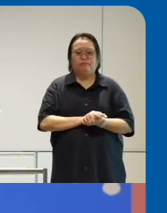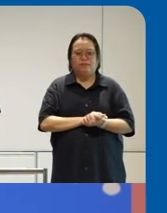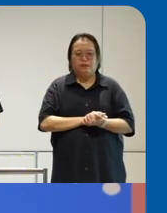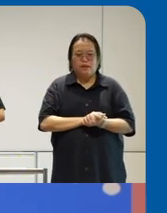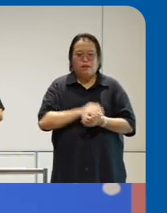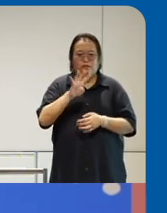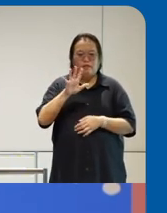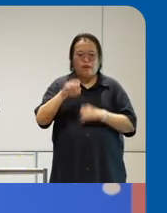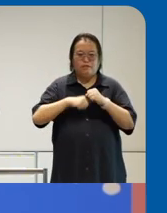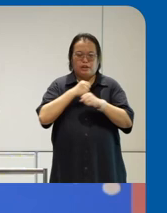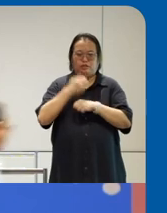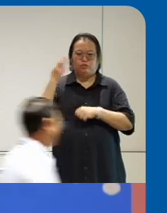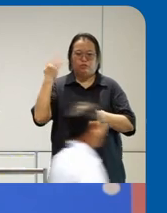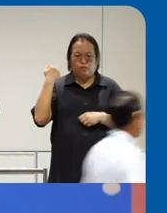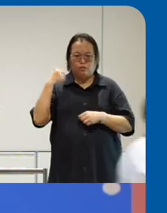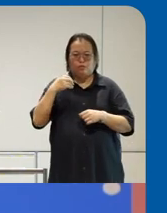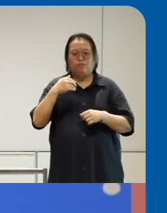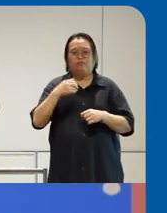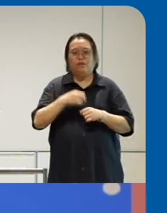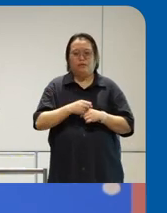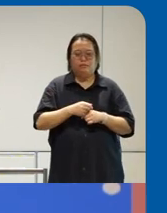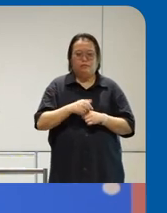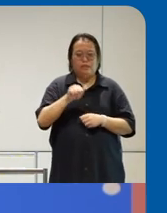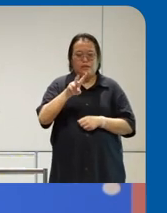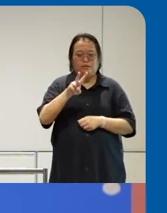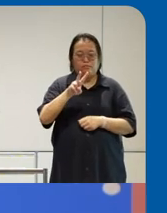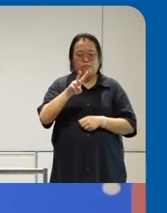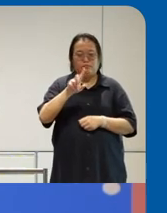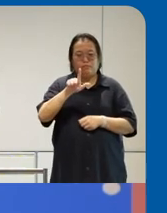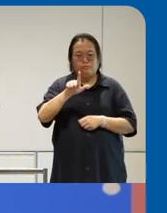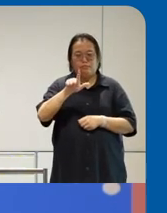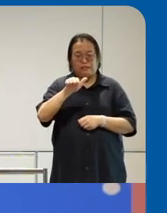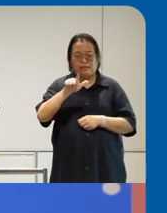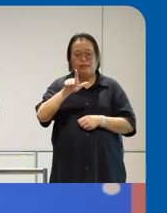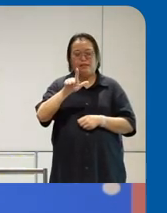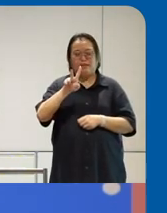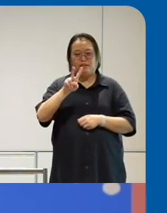a talk at um one of the ux meetups and I was kind of brought into the world of assessive technology